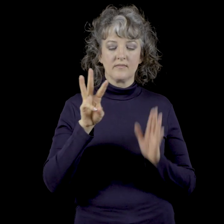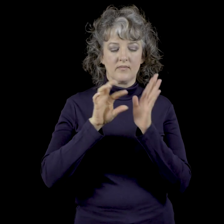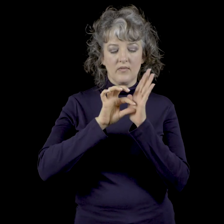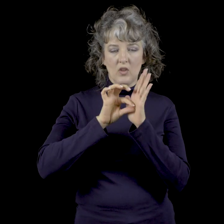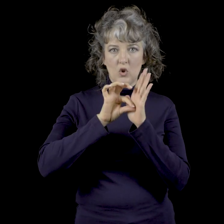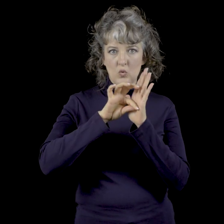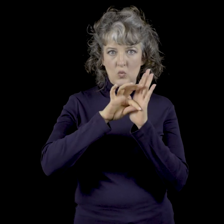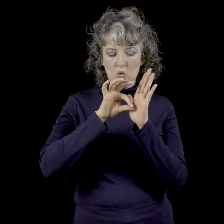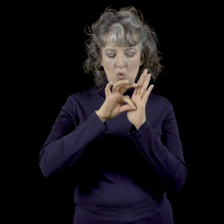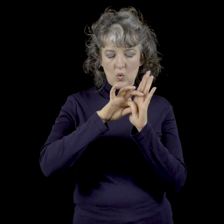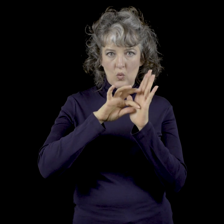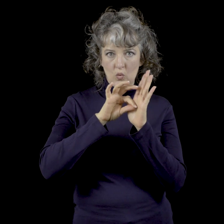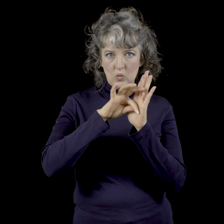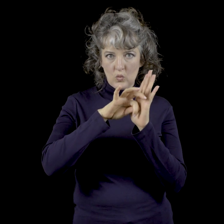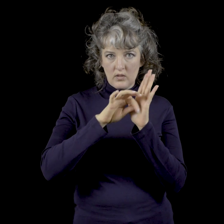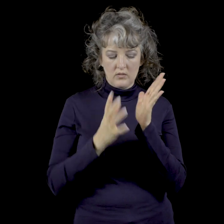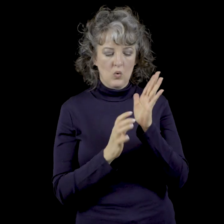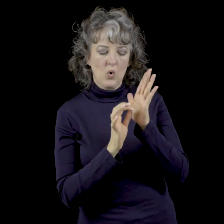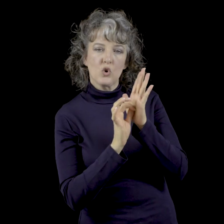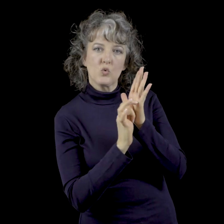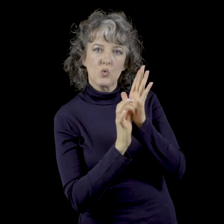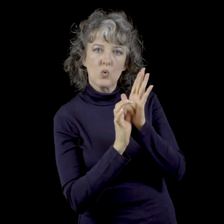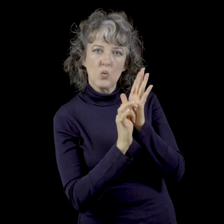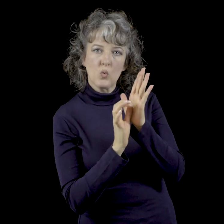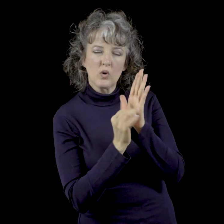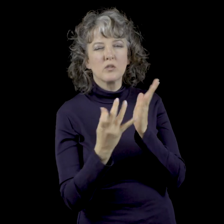Screw